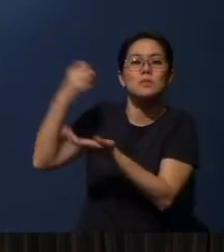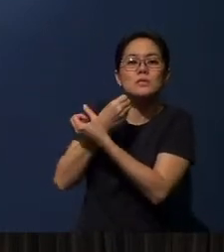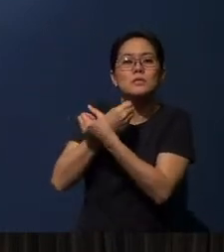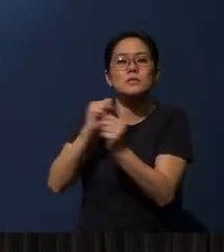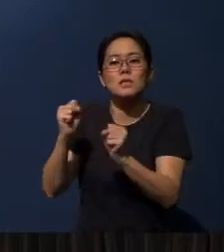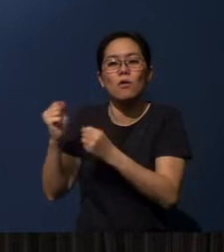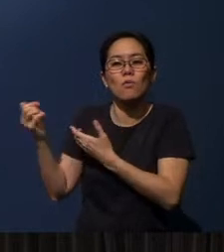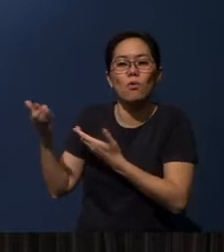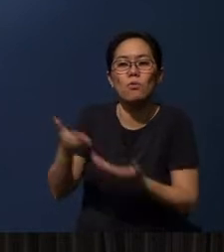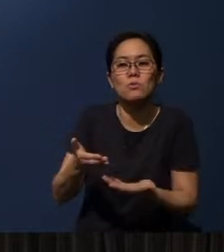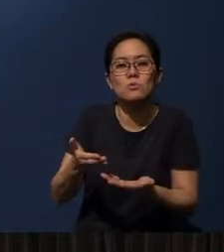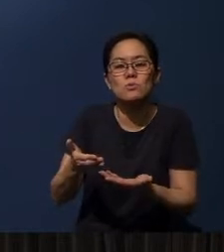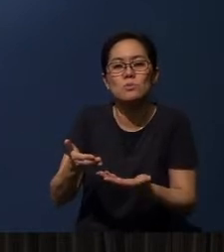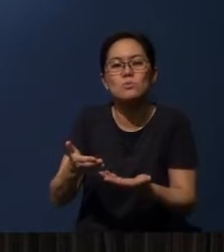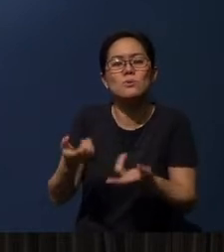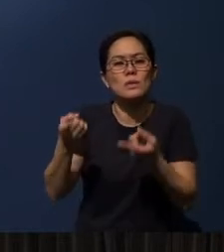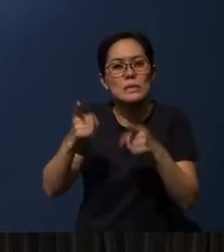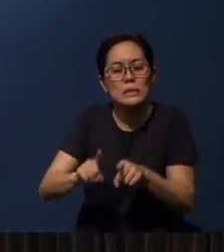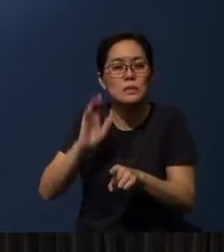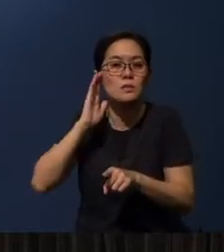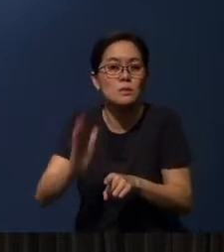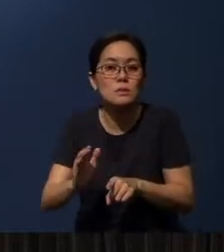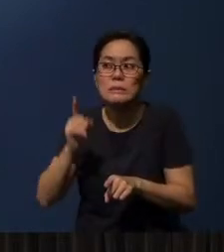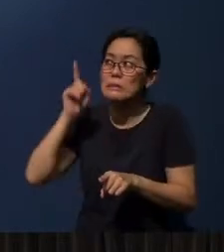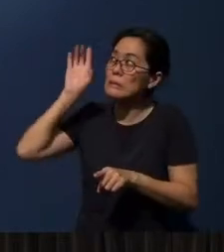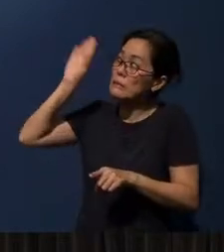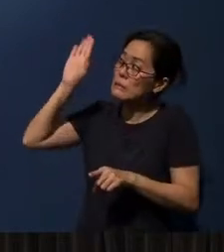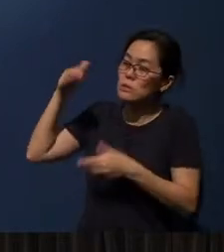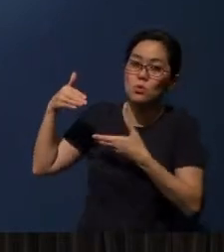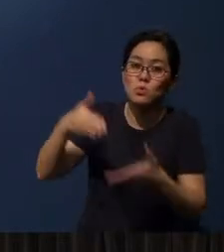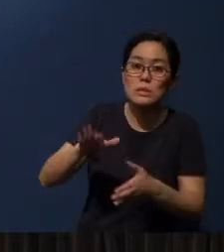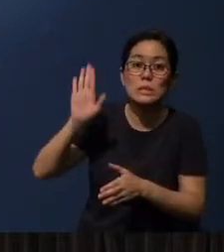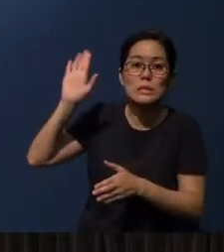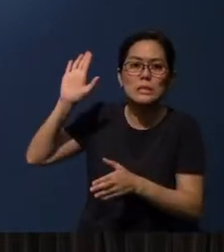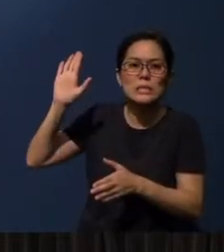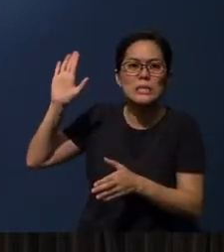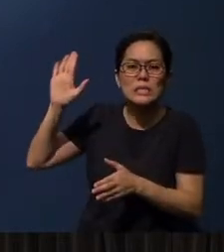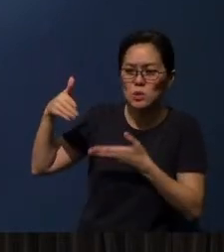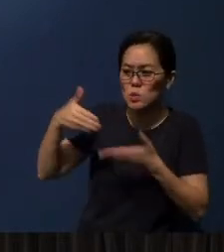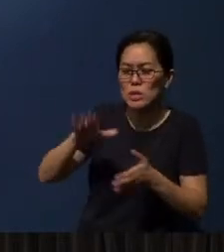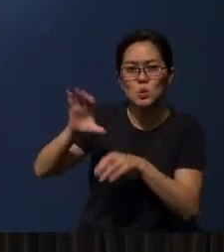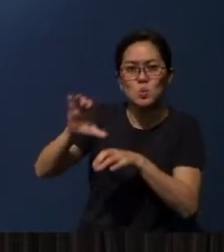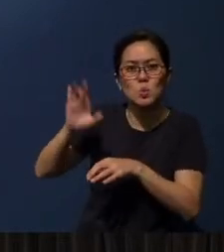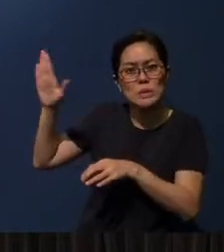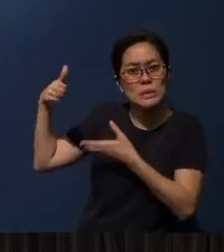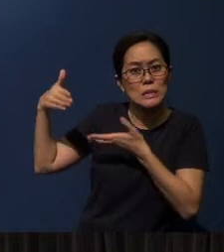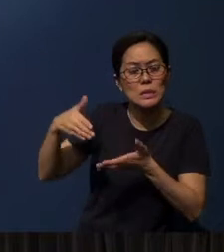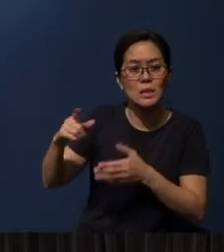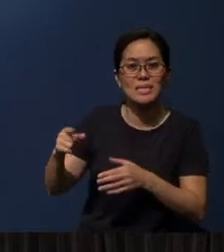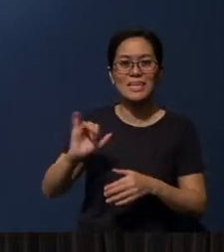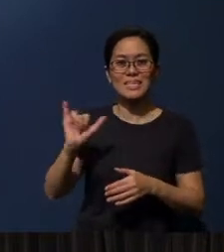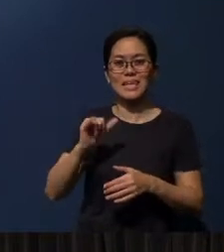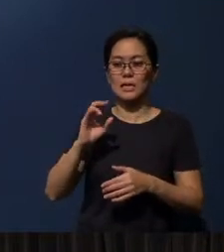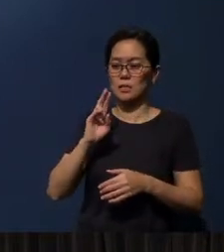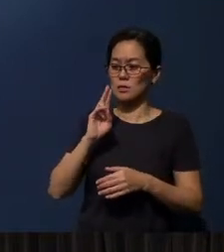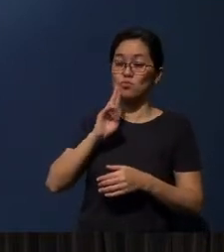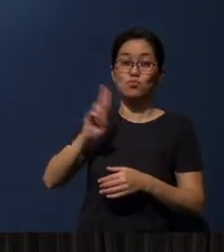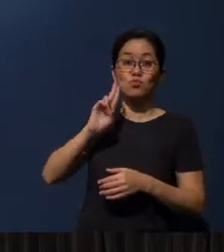will come to pass His way, doing things His way. It’s just like the song that we sang just now.